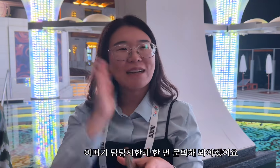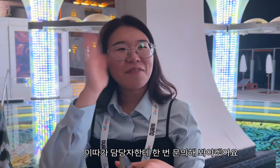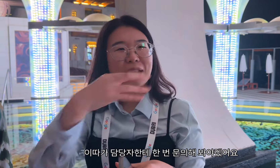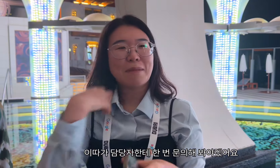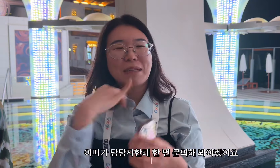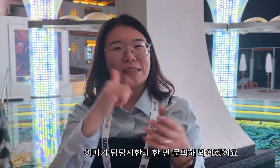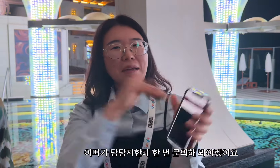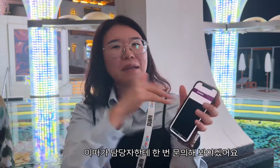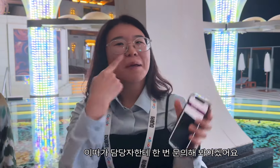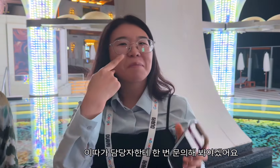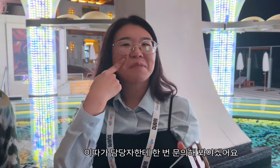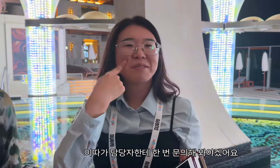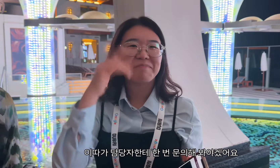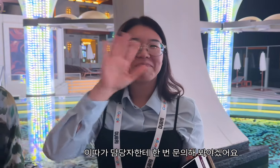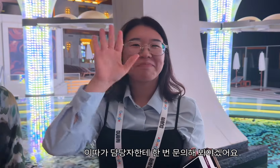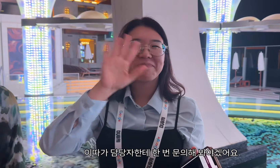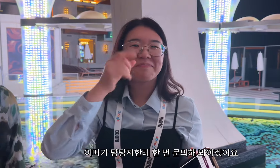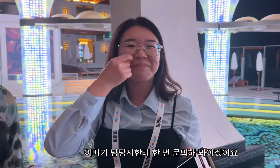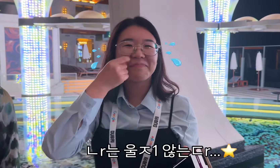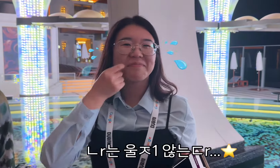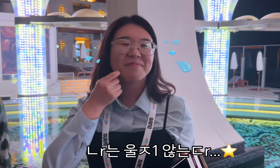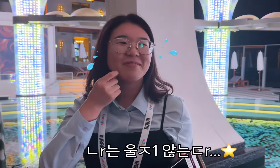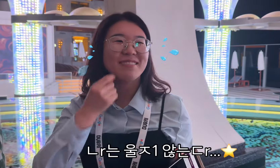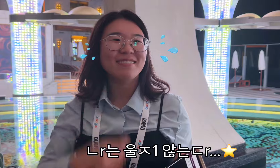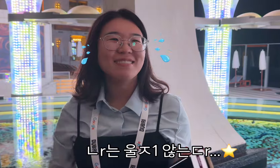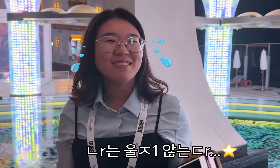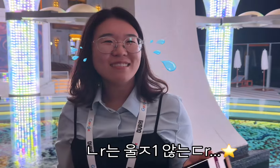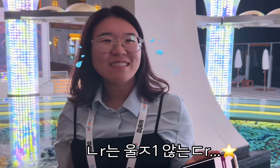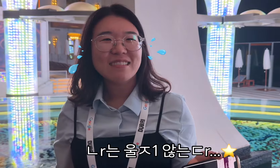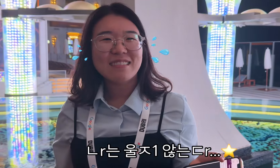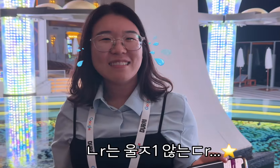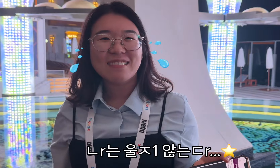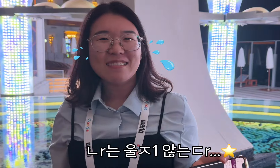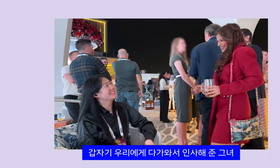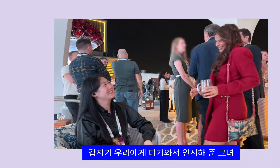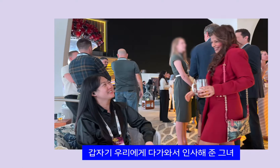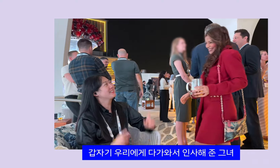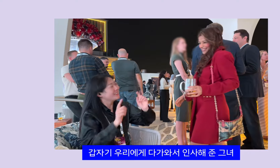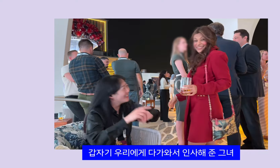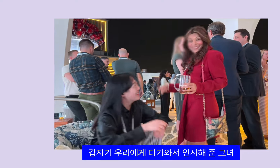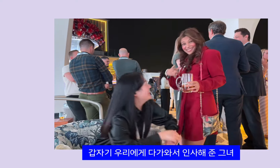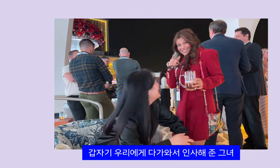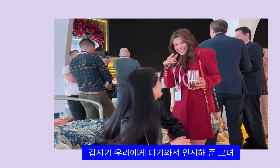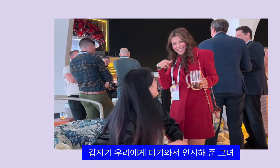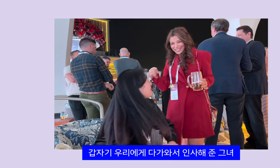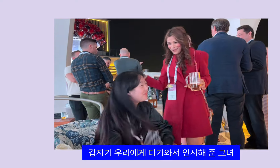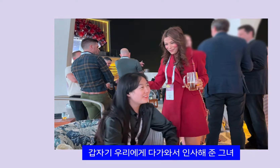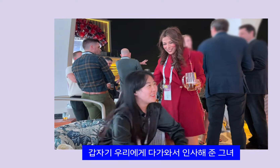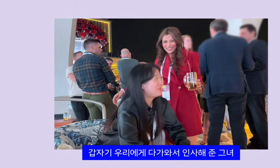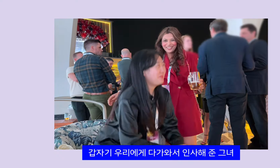I'll have to check with the person in charge later. She doesn't cry...⭐️ She suddenly came up to us and greeted us,